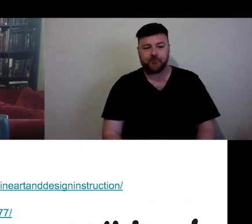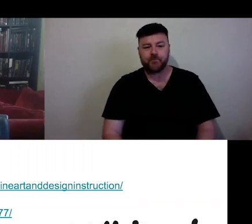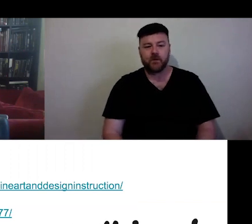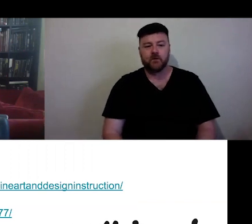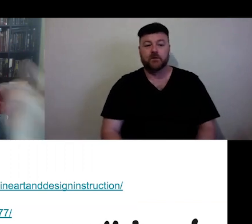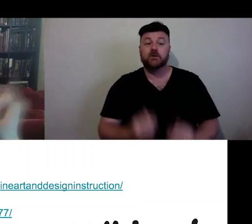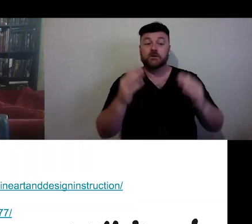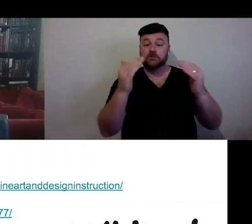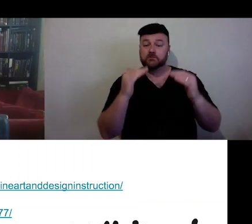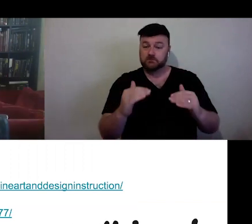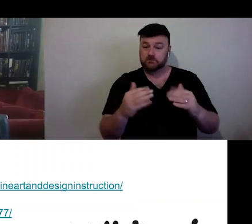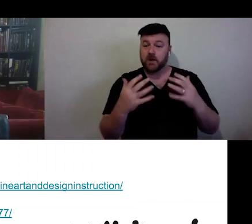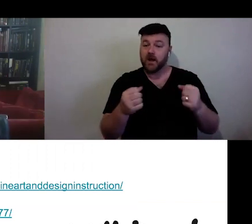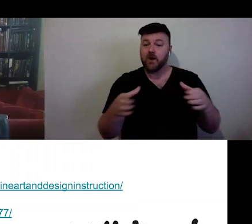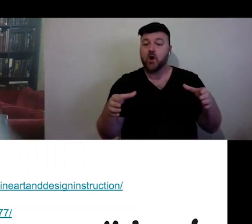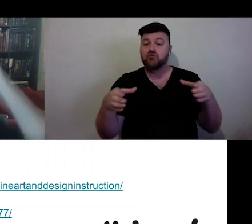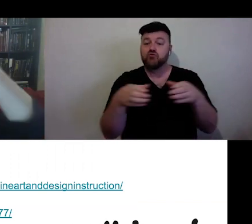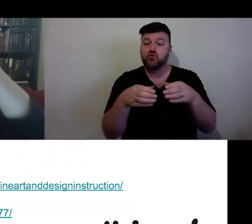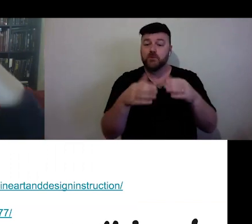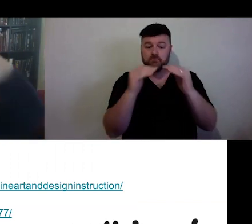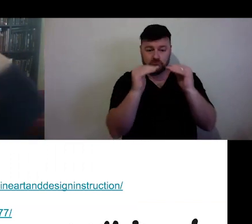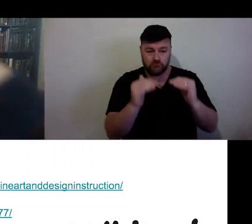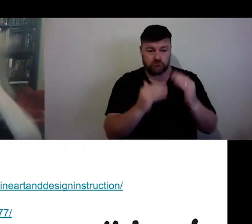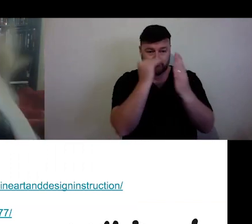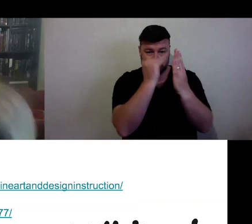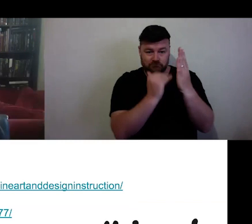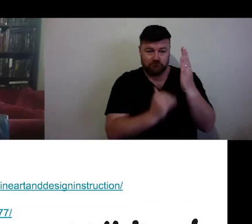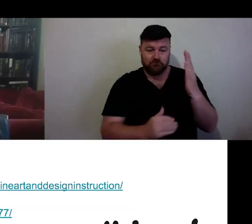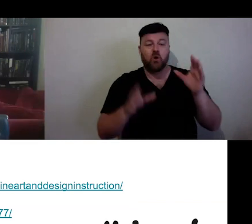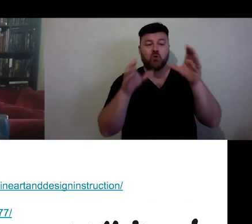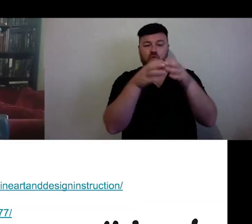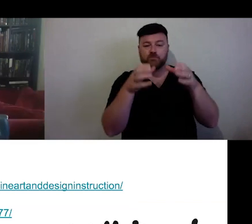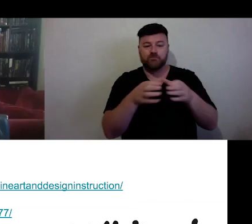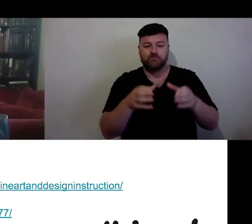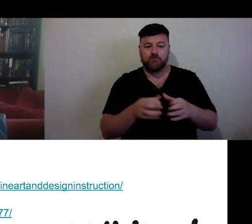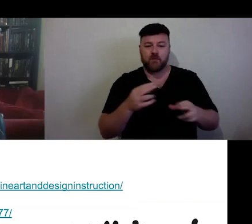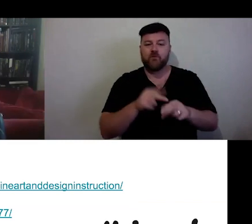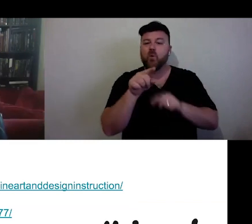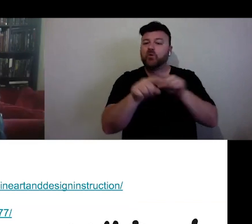have some groups for you to jump into, to help with you moving forward.